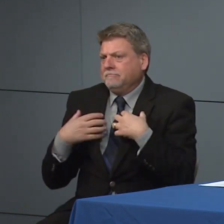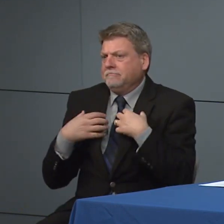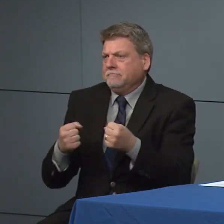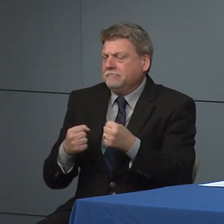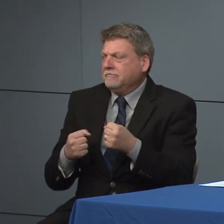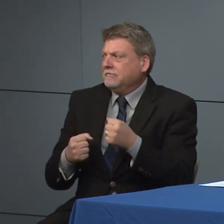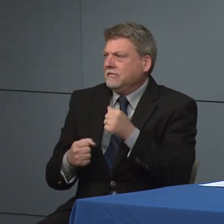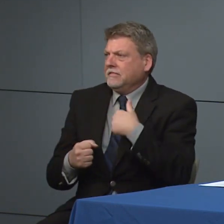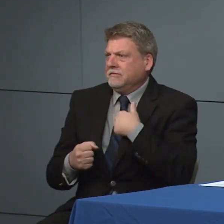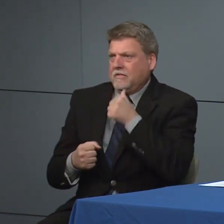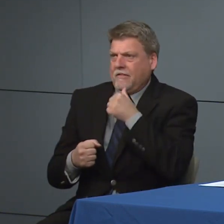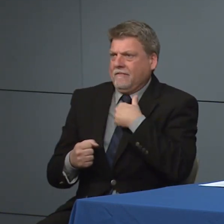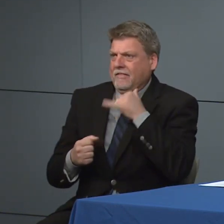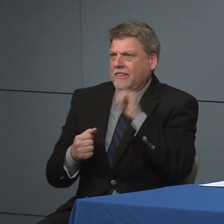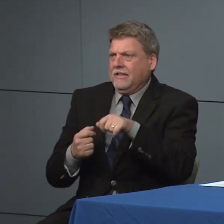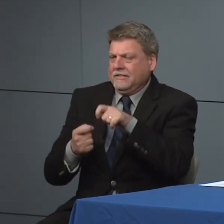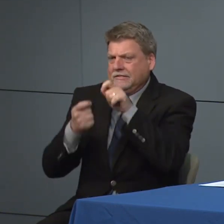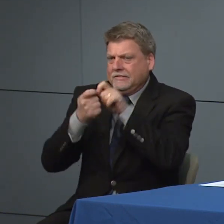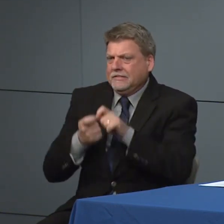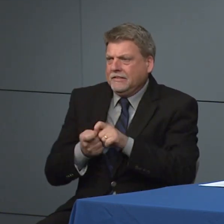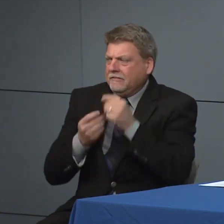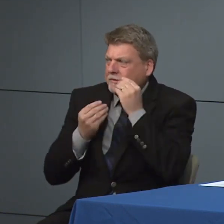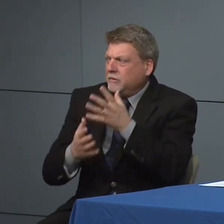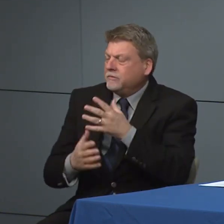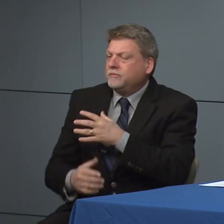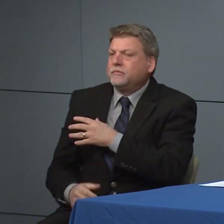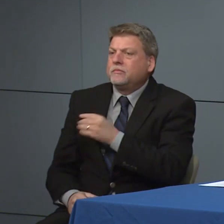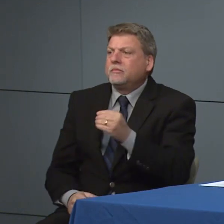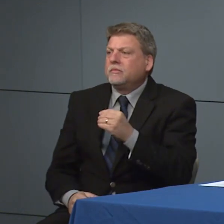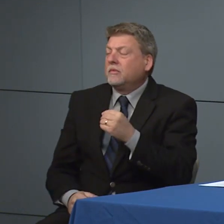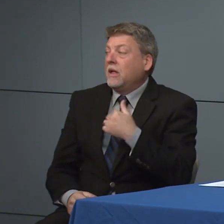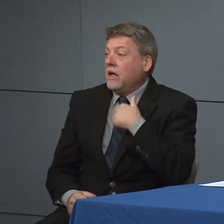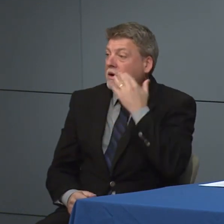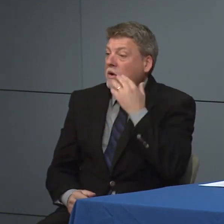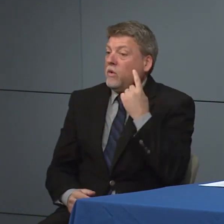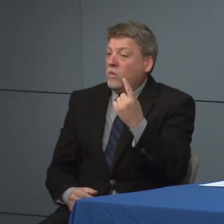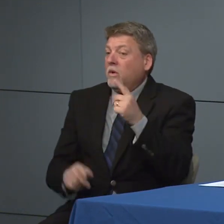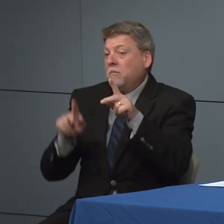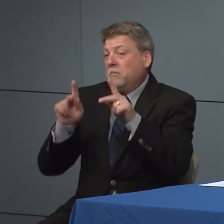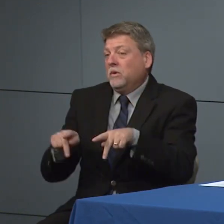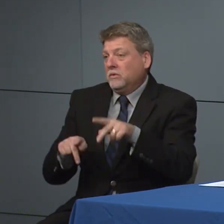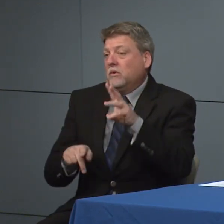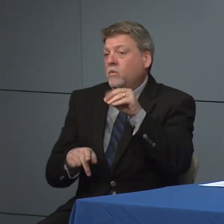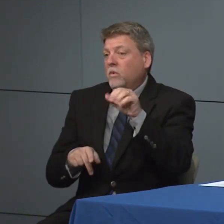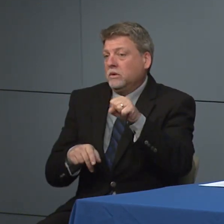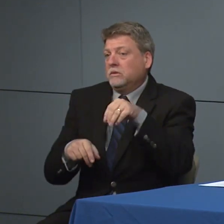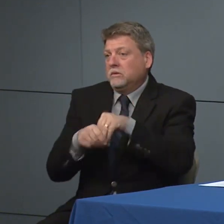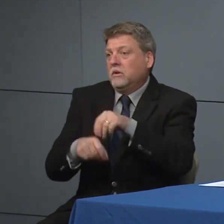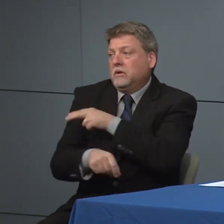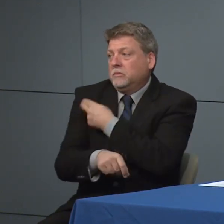that level of of as detail and then we have one person has been hospitalized.